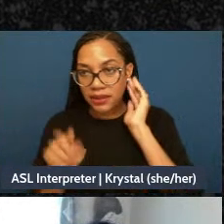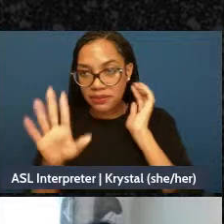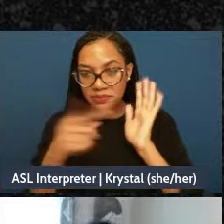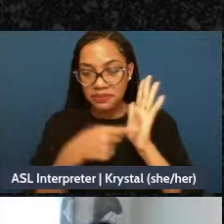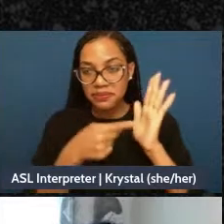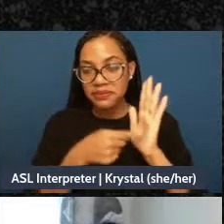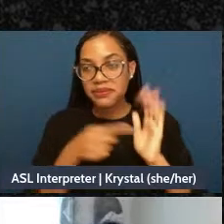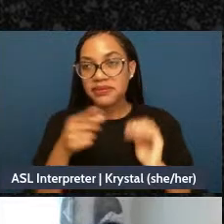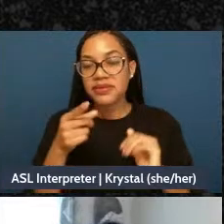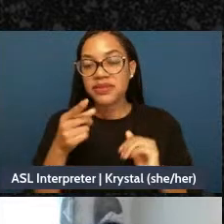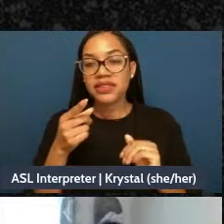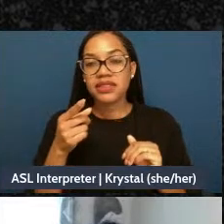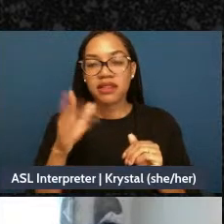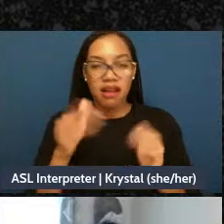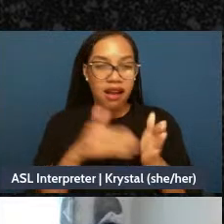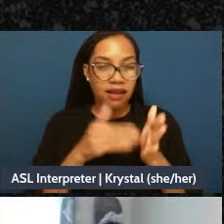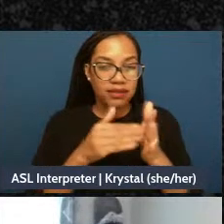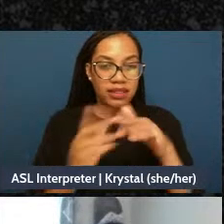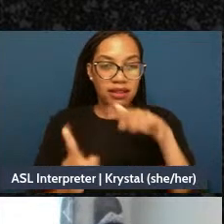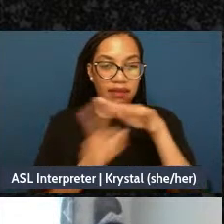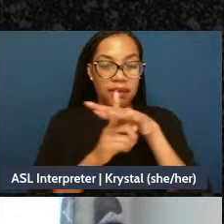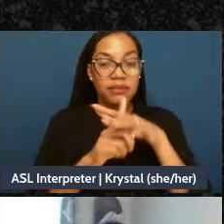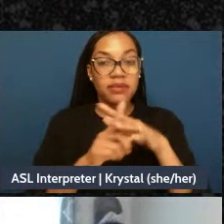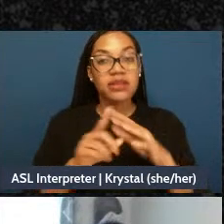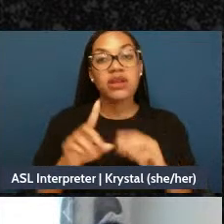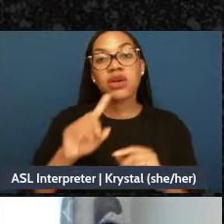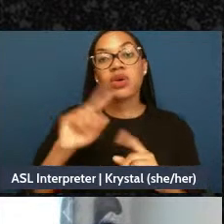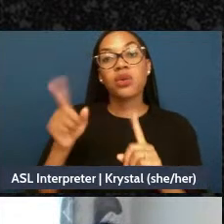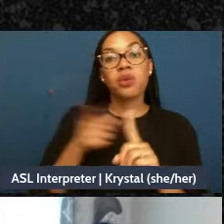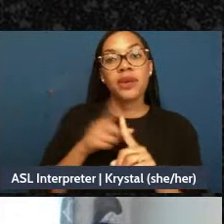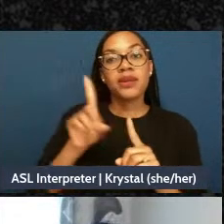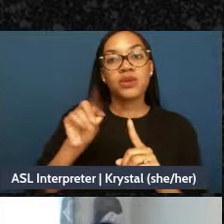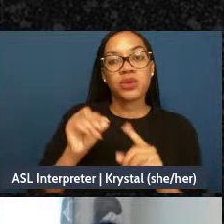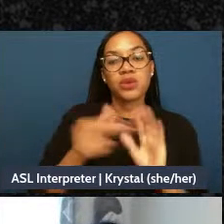one that often comes up for me is, when do labels help me and when do they hurt me?